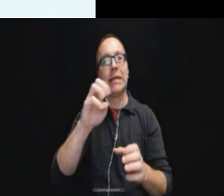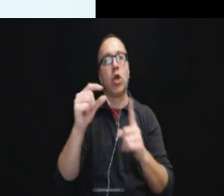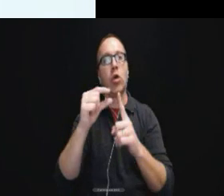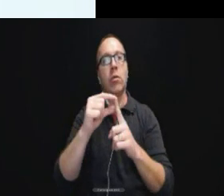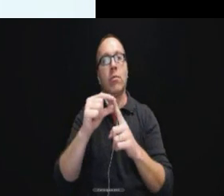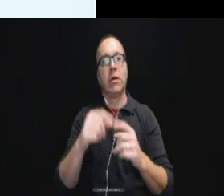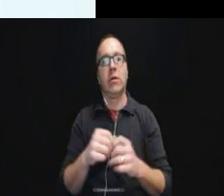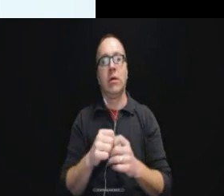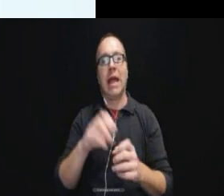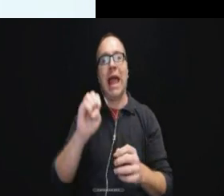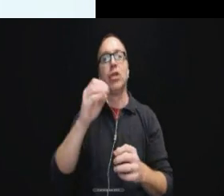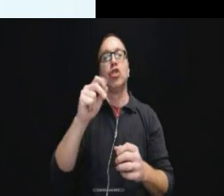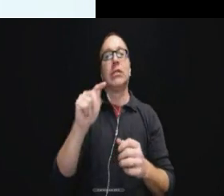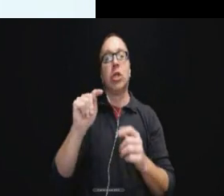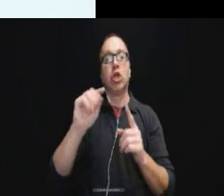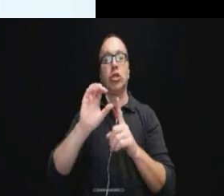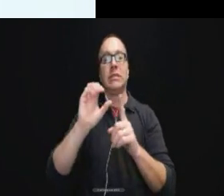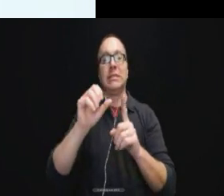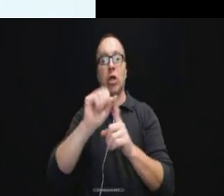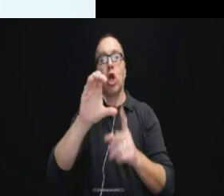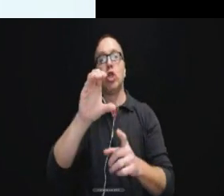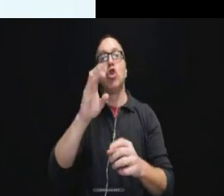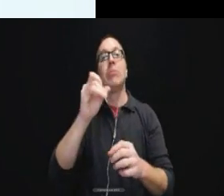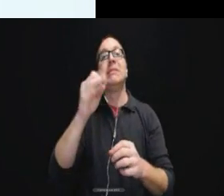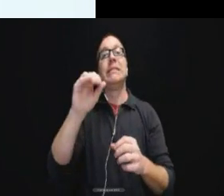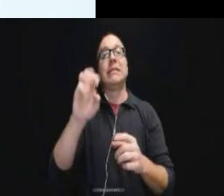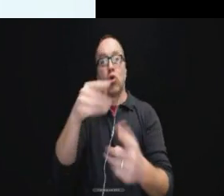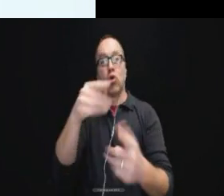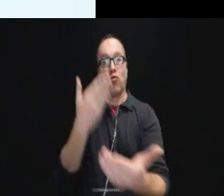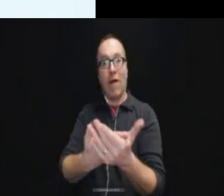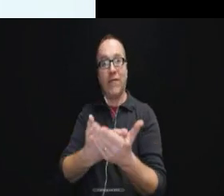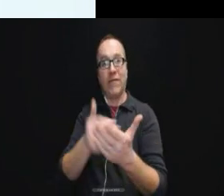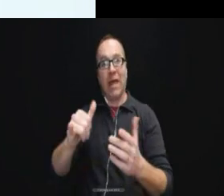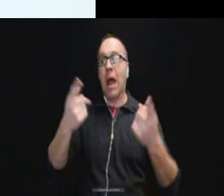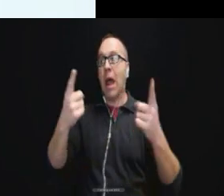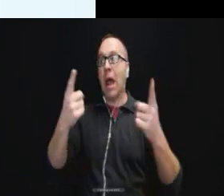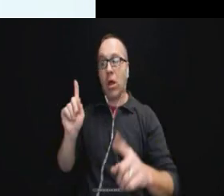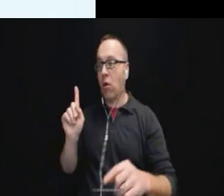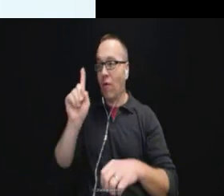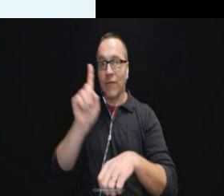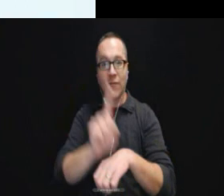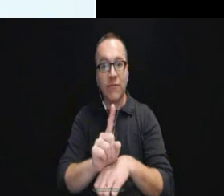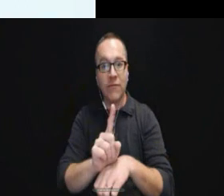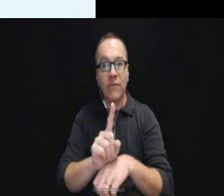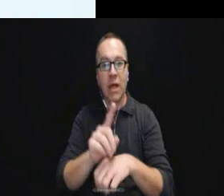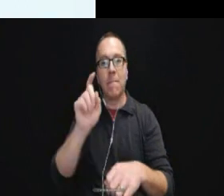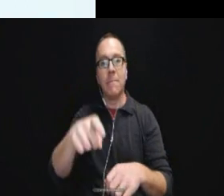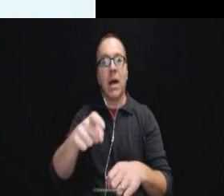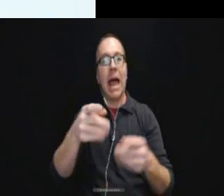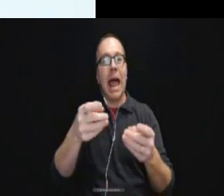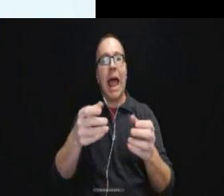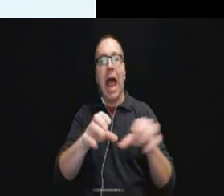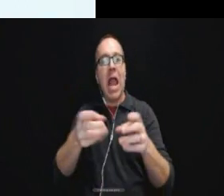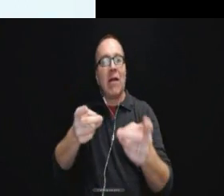That's when you arrive on the scene and we need to act quickly because there is the imminent